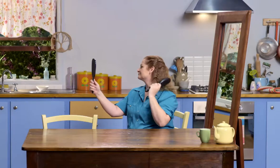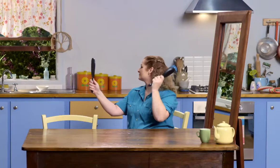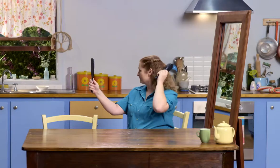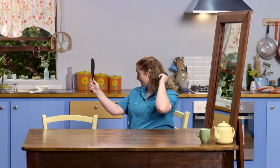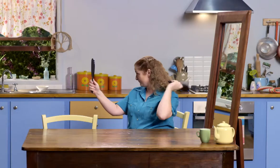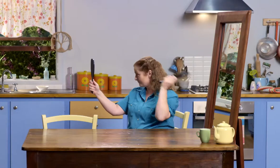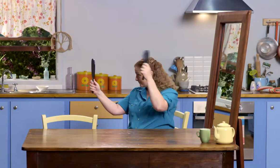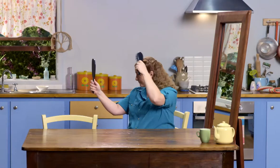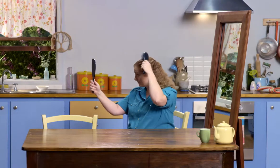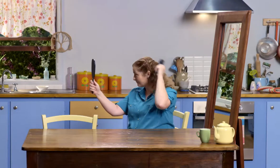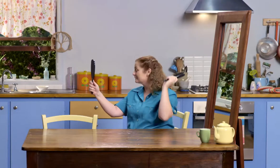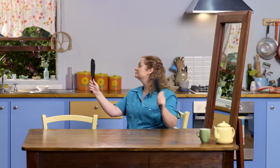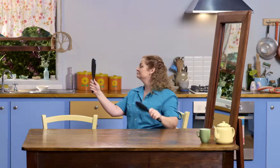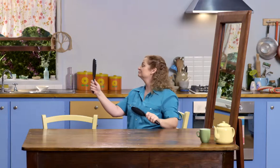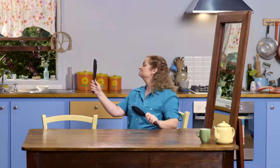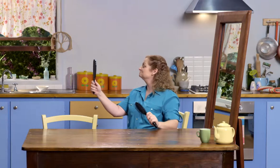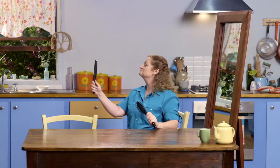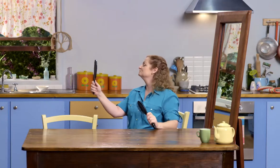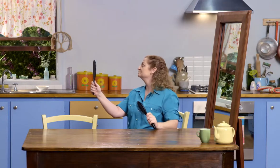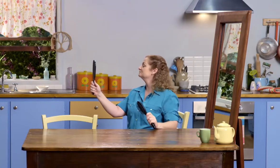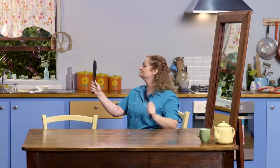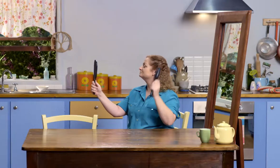Huh. Hmm. Hmm.